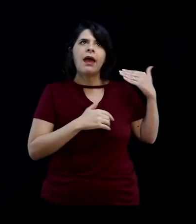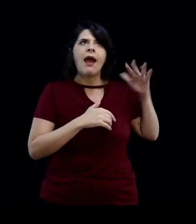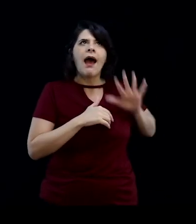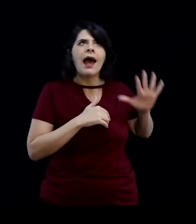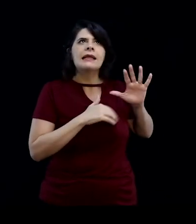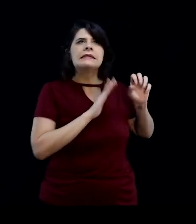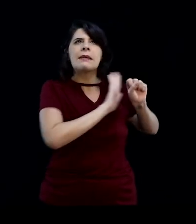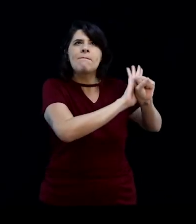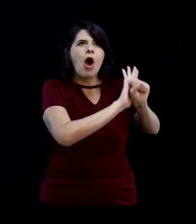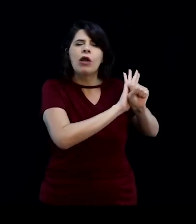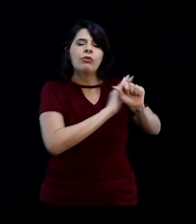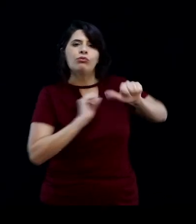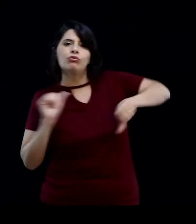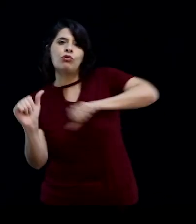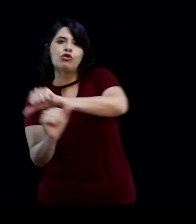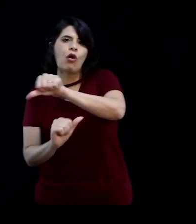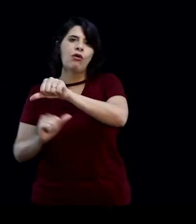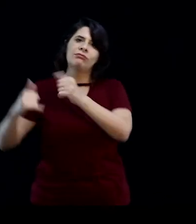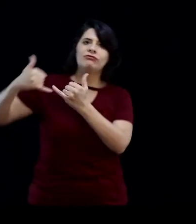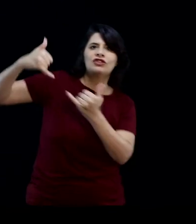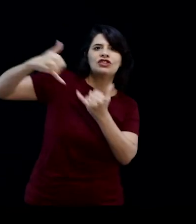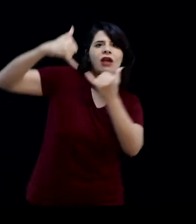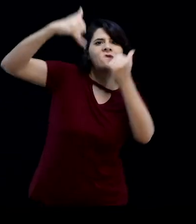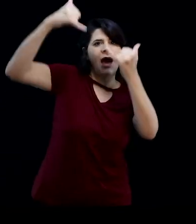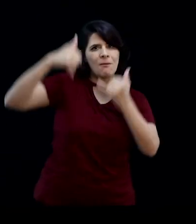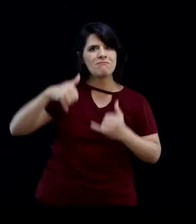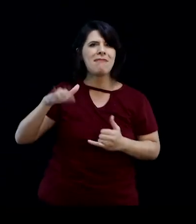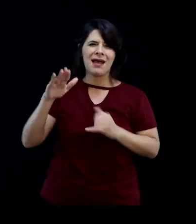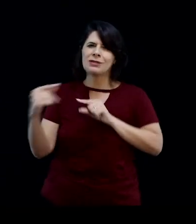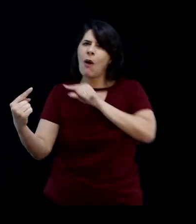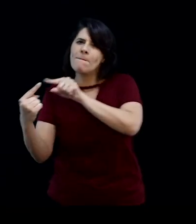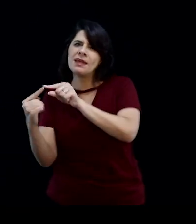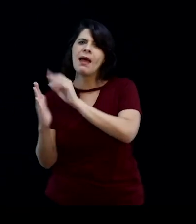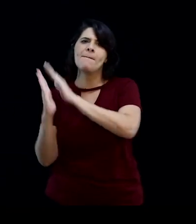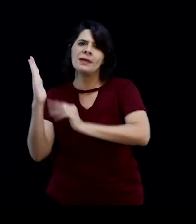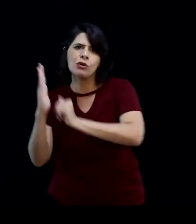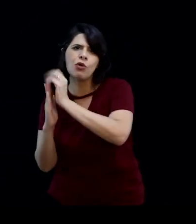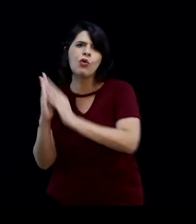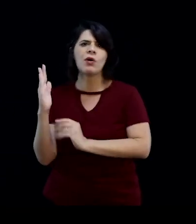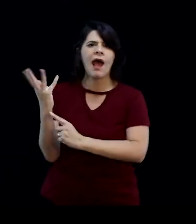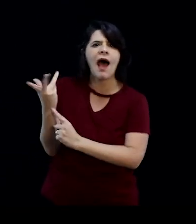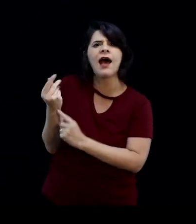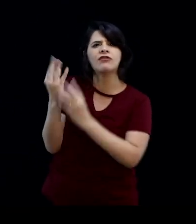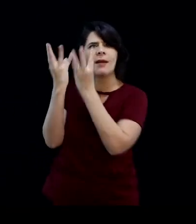a question totally proper to painting and to abstract art and to geometry.